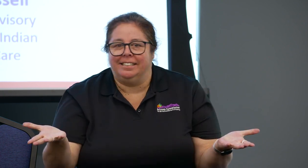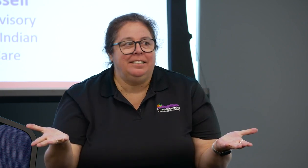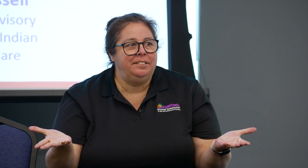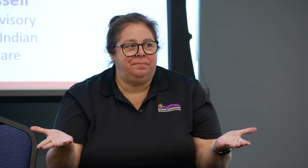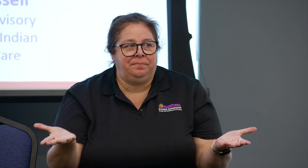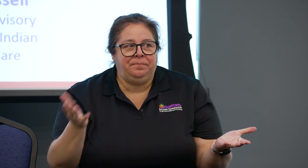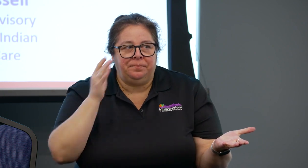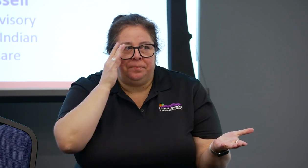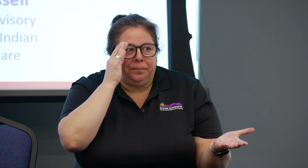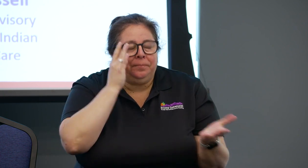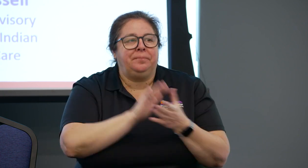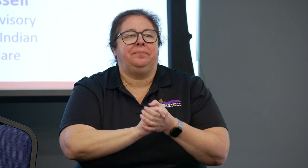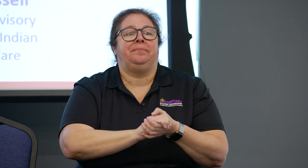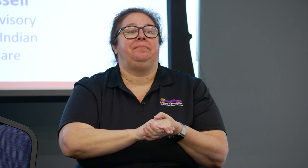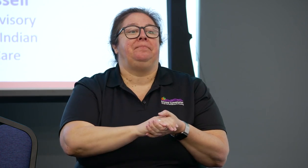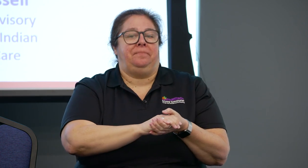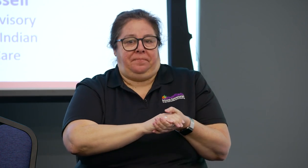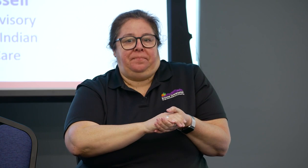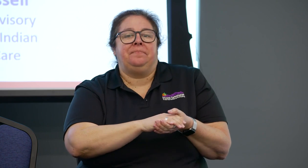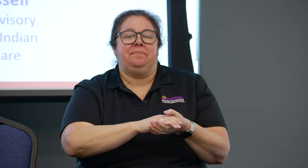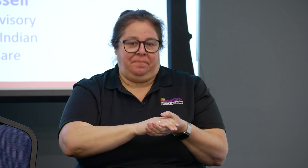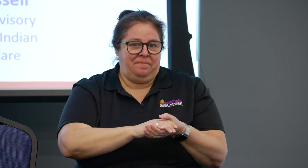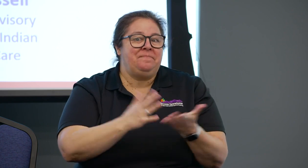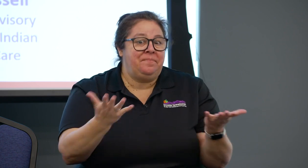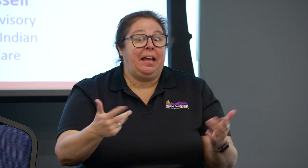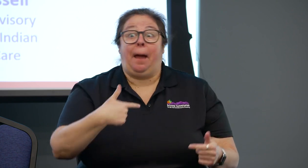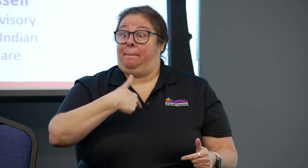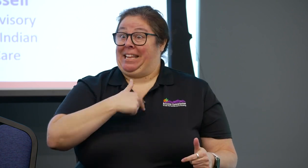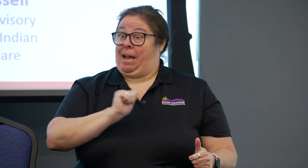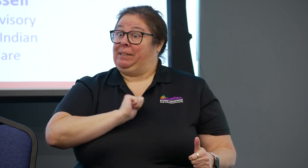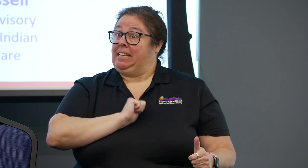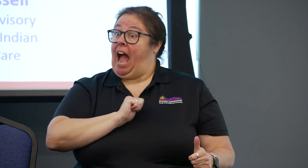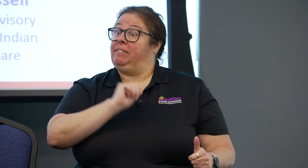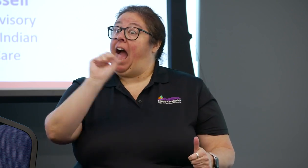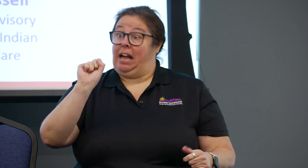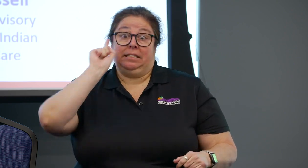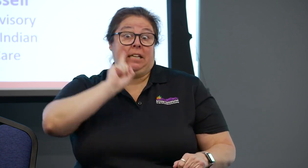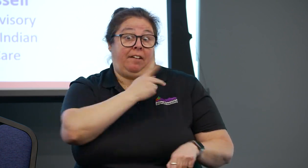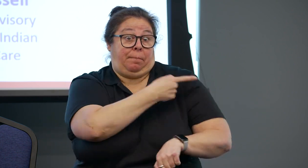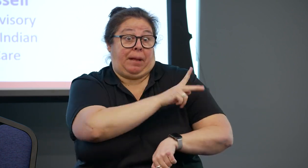of being able to be a mother in that situation and being involved in her own daughter's healthcare.